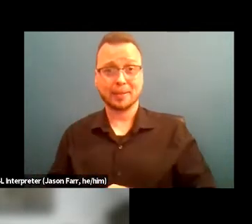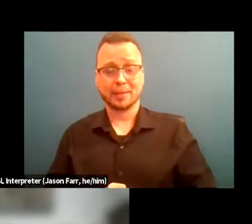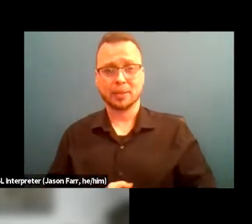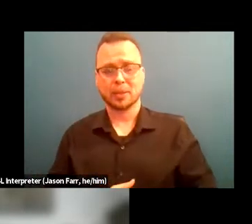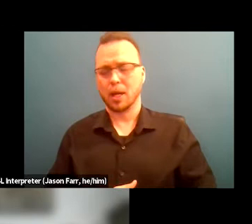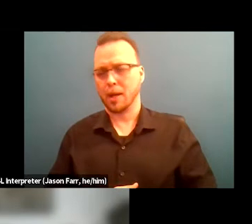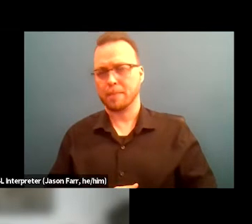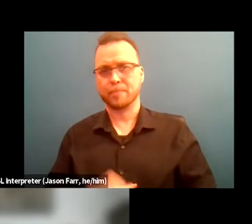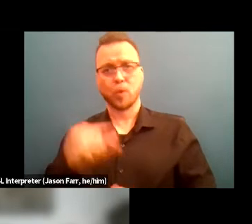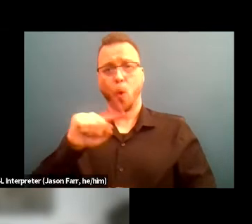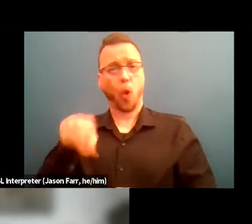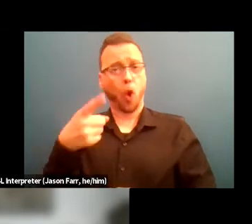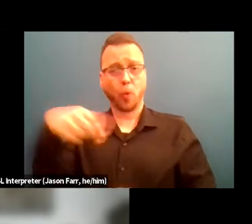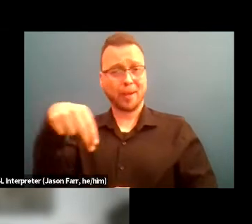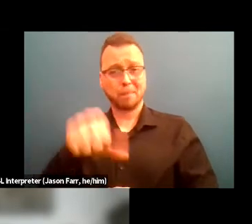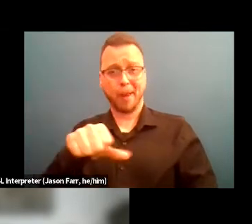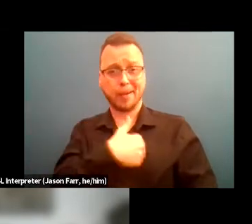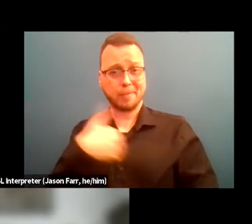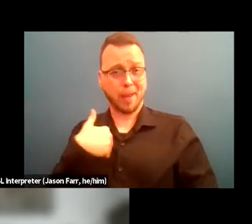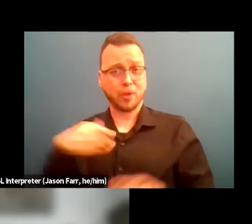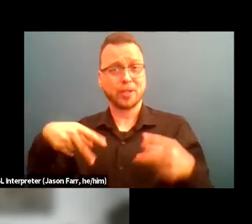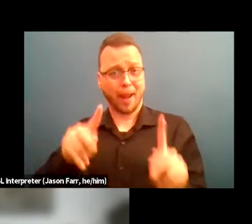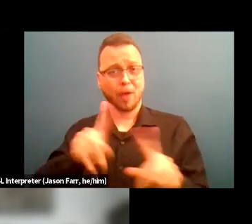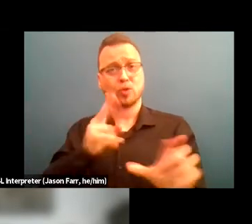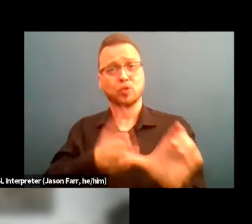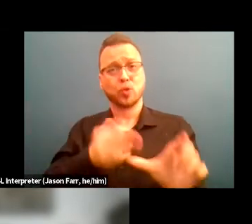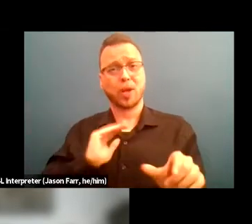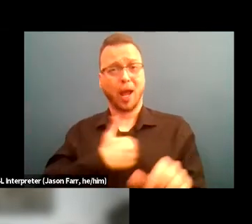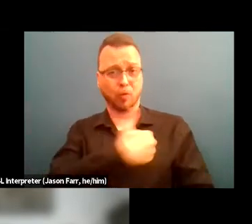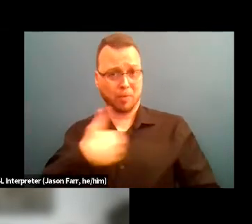only paid members can participate in our meetings and are allowed to vote.